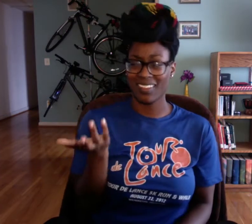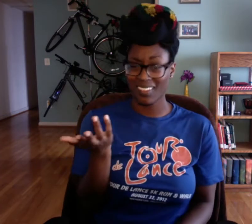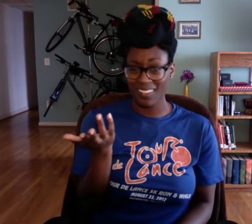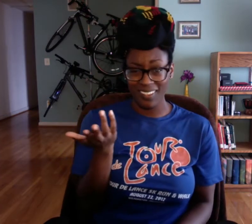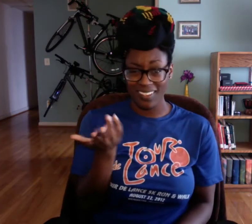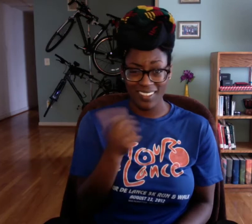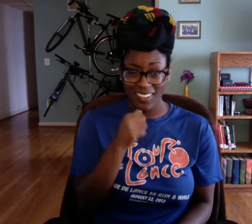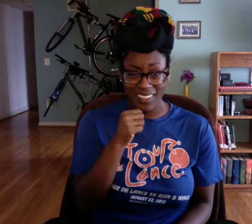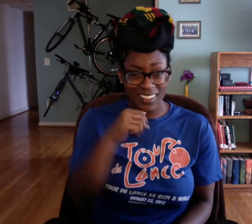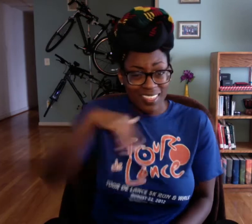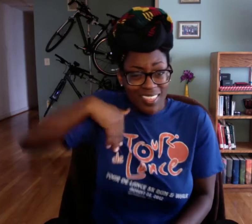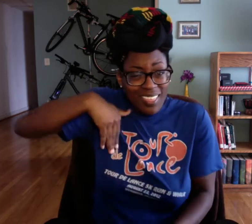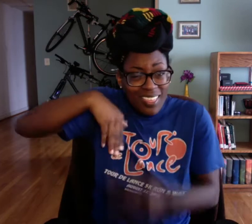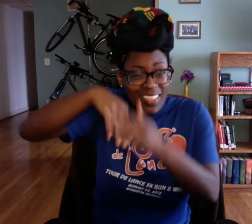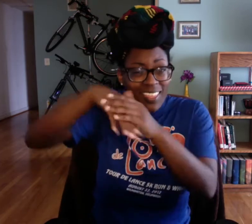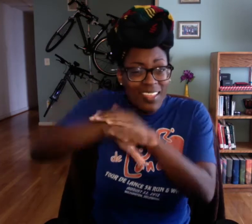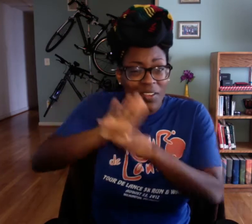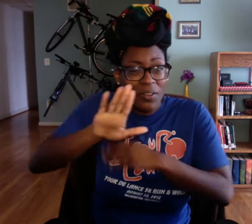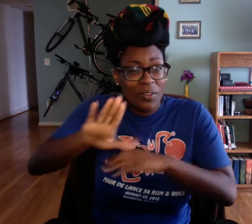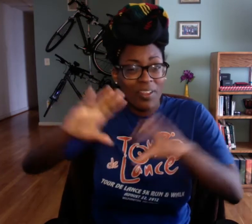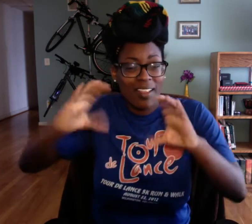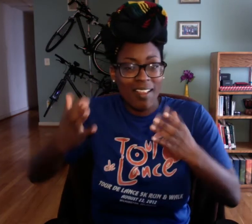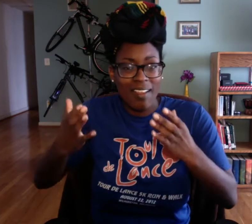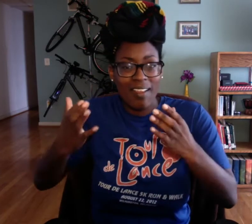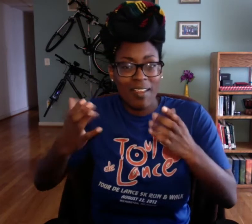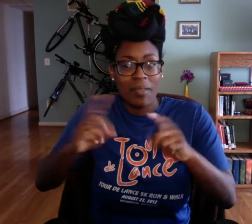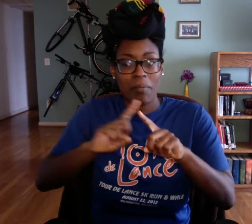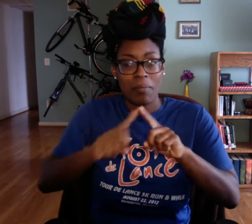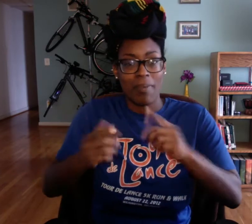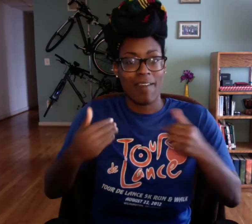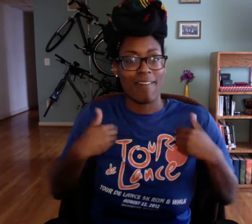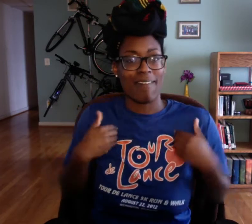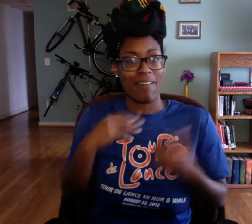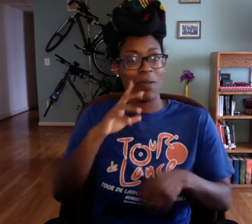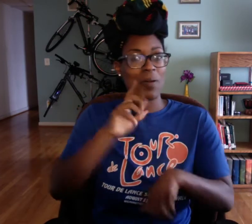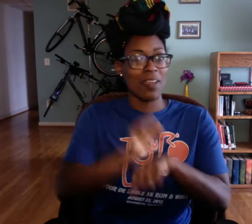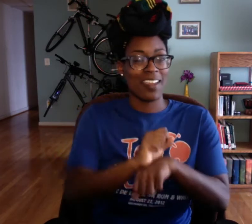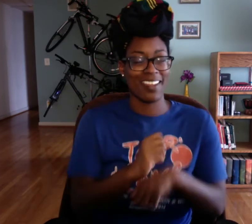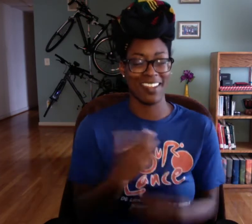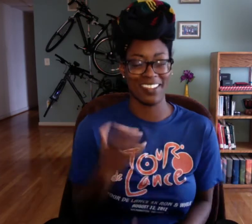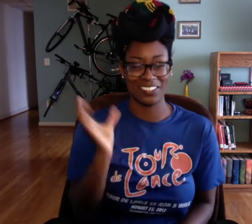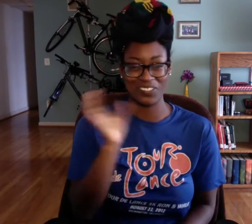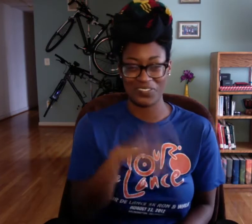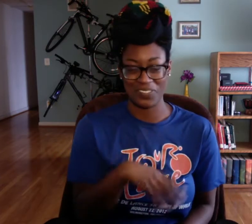our first class and I'm like, "uh we're not even in school yet but we have homework for